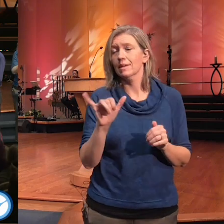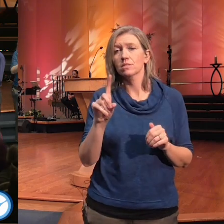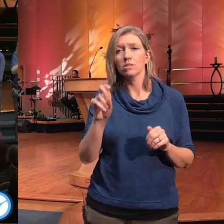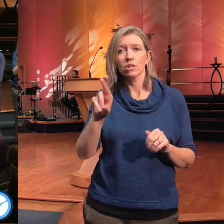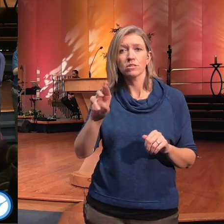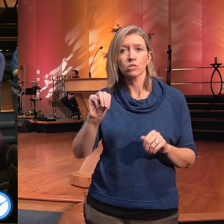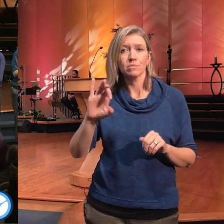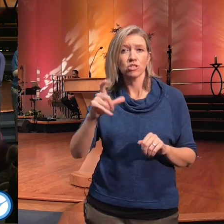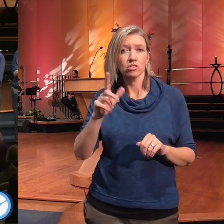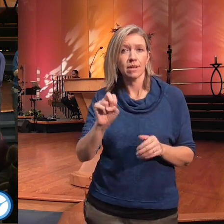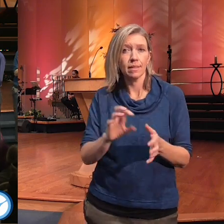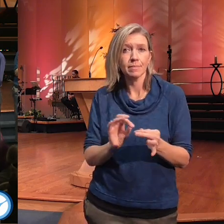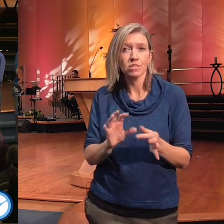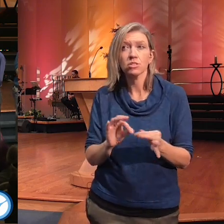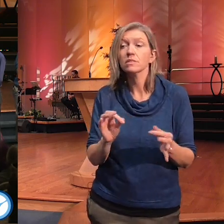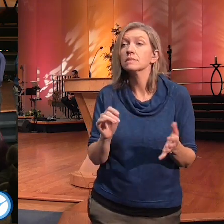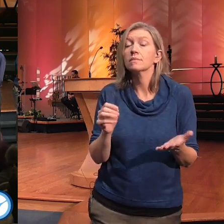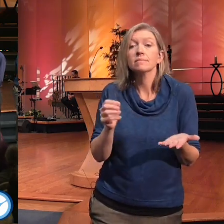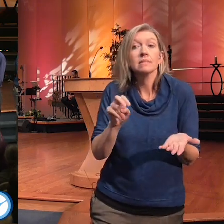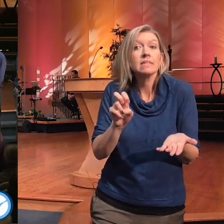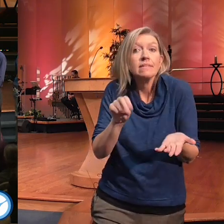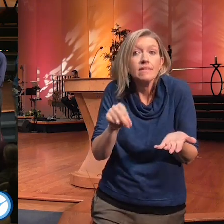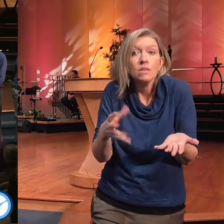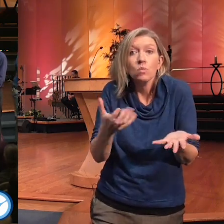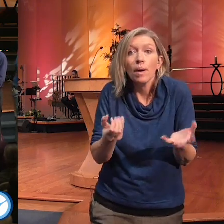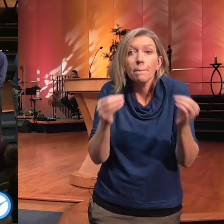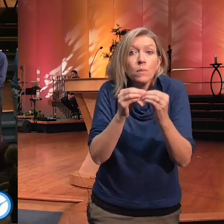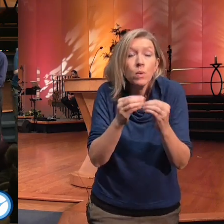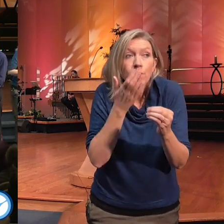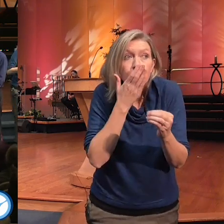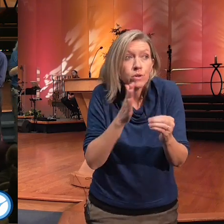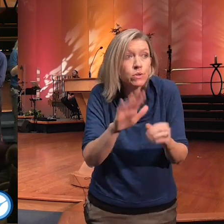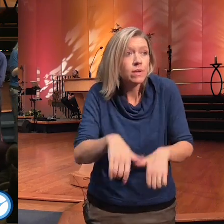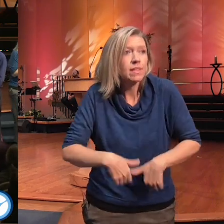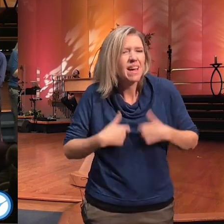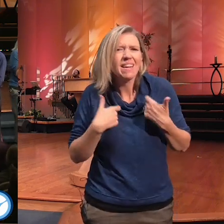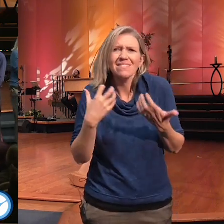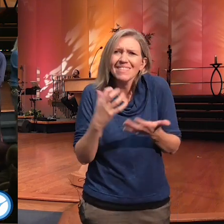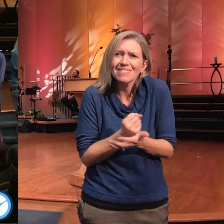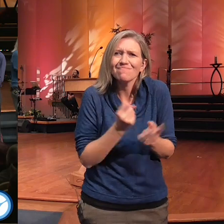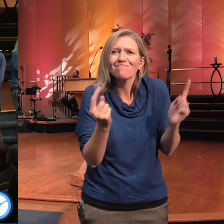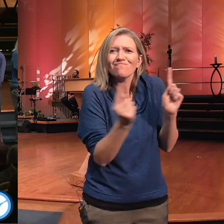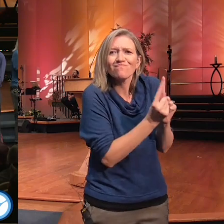you want more good in your life please come down and get a prayer and for those of you online you